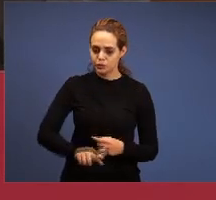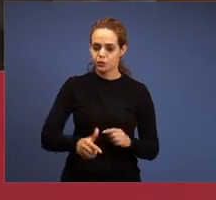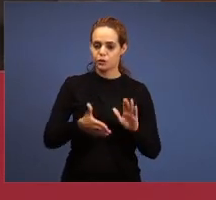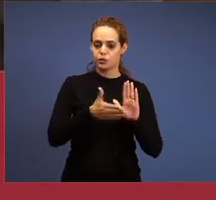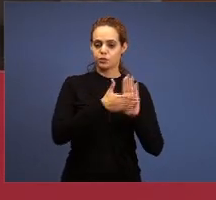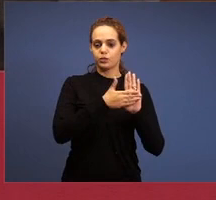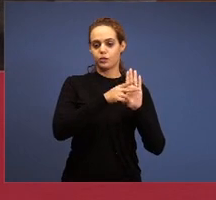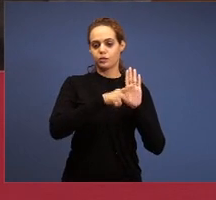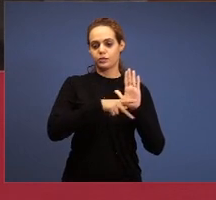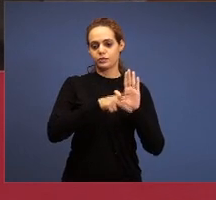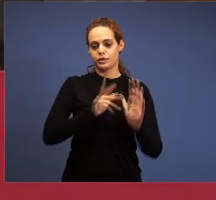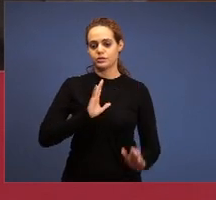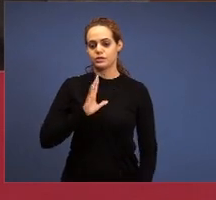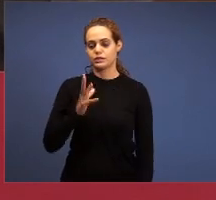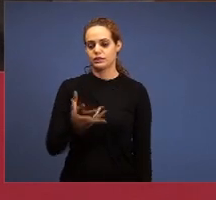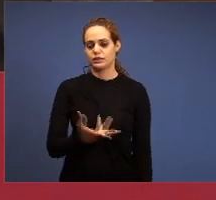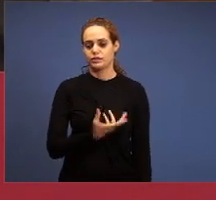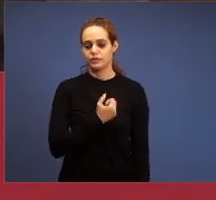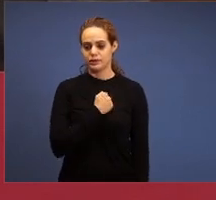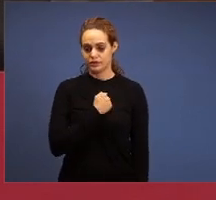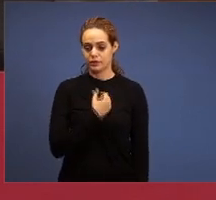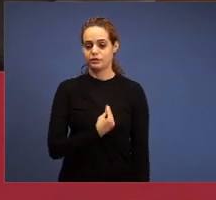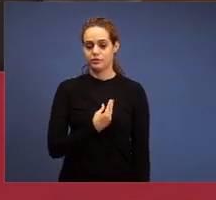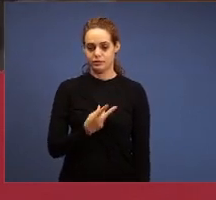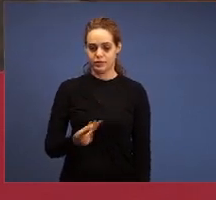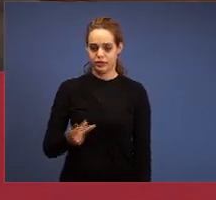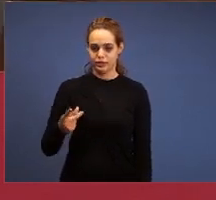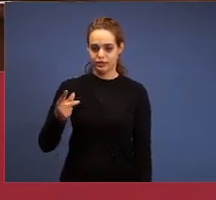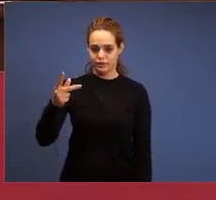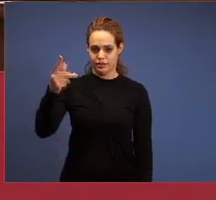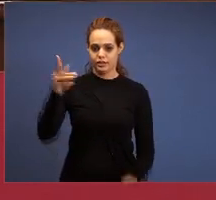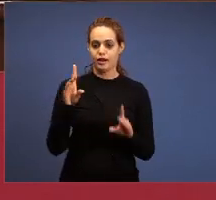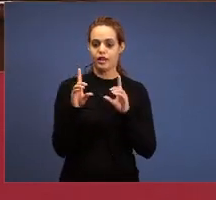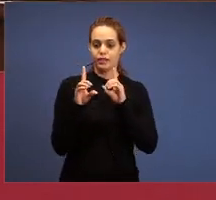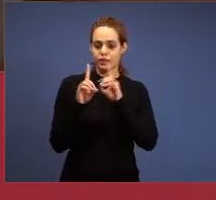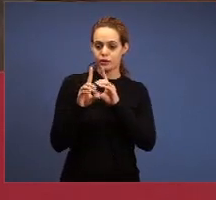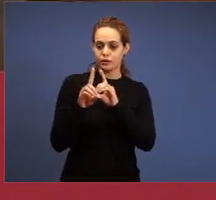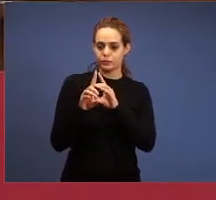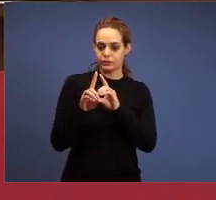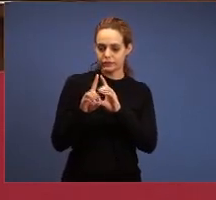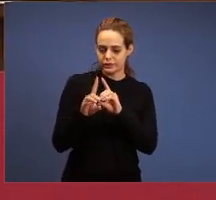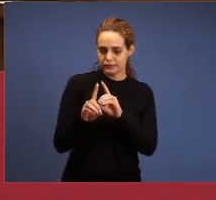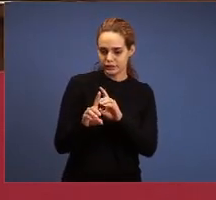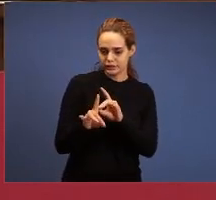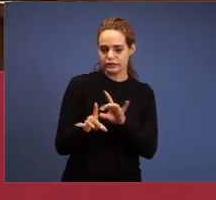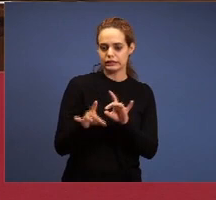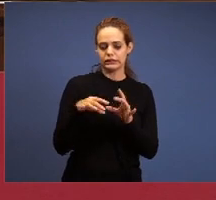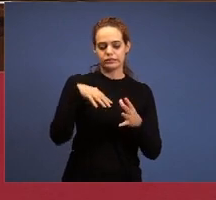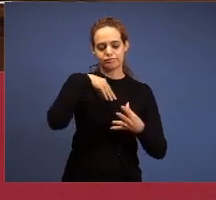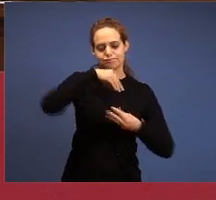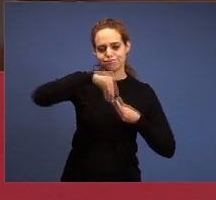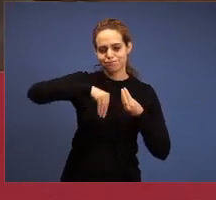salvation, of eternal life, the doctrine which had been stained, was mixed with leaven,